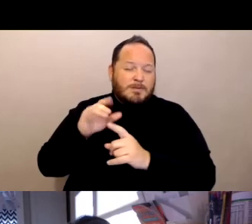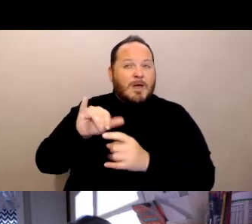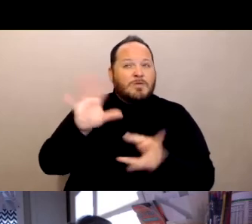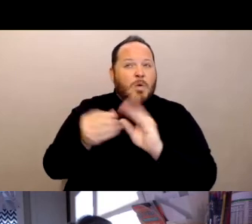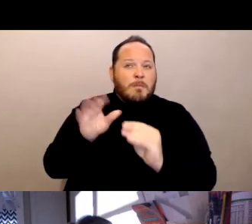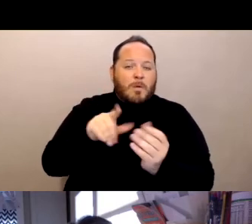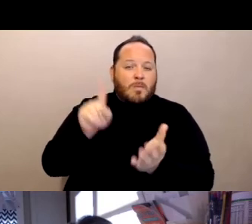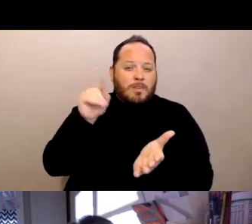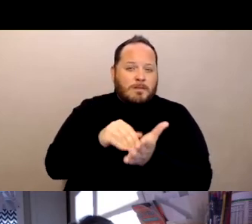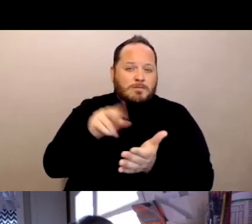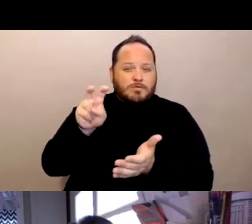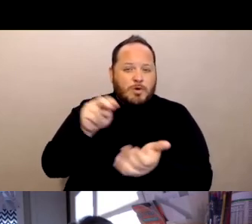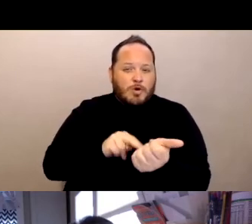Assisted living facilities were not,